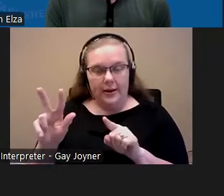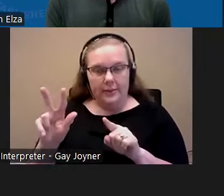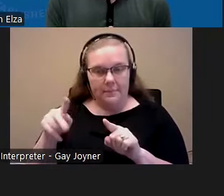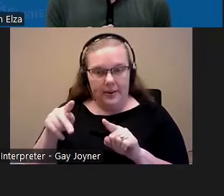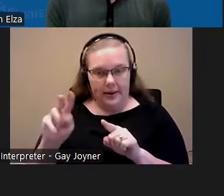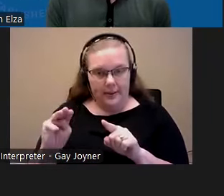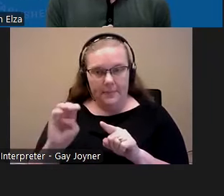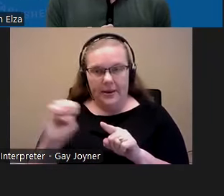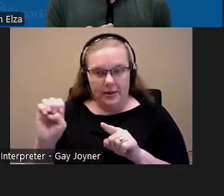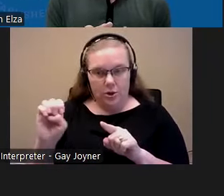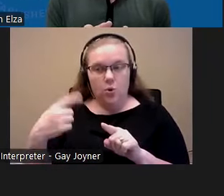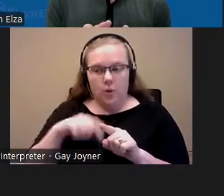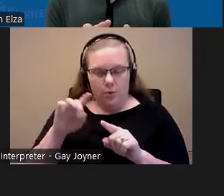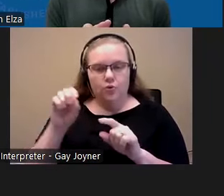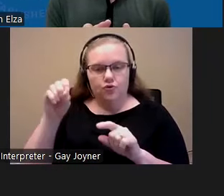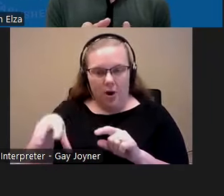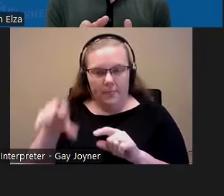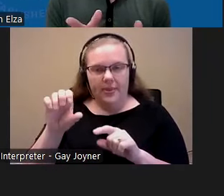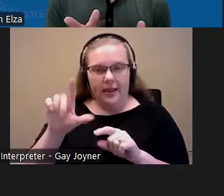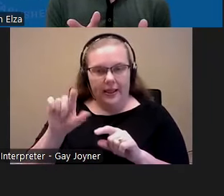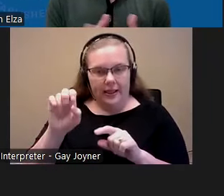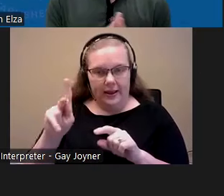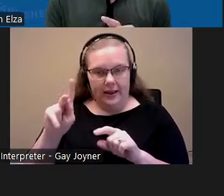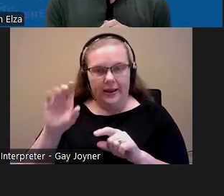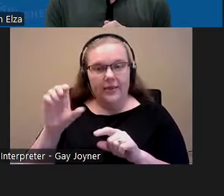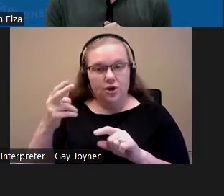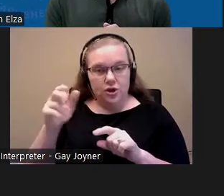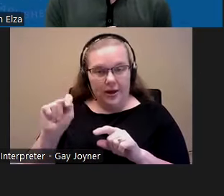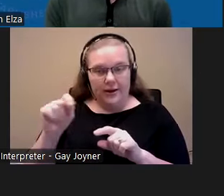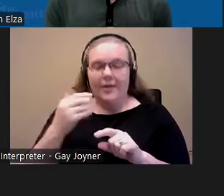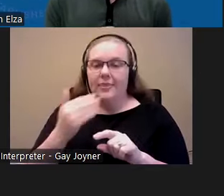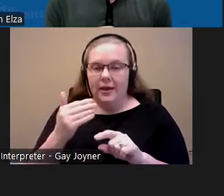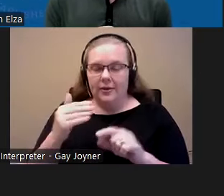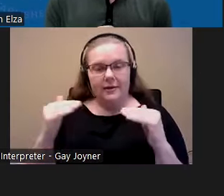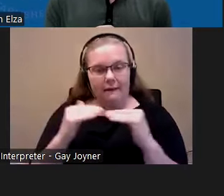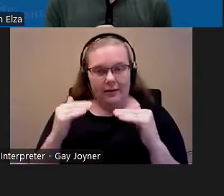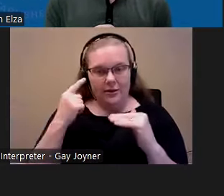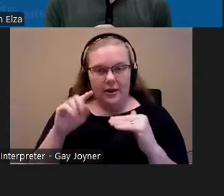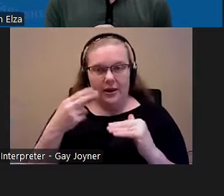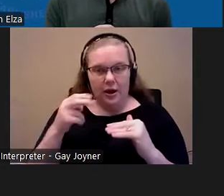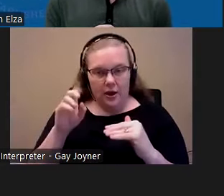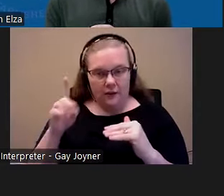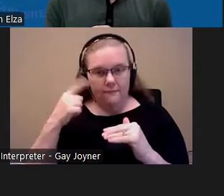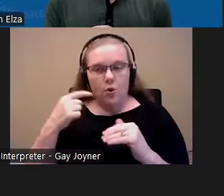to that in the chat and I want to thank again our colleagues at HUD working with us to host